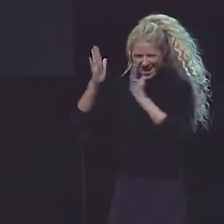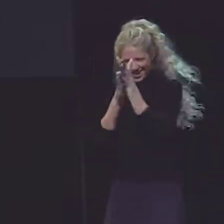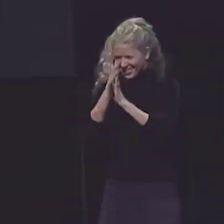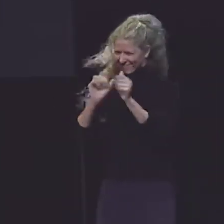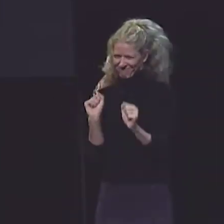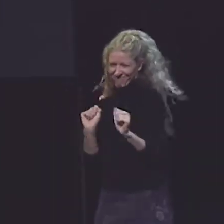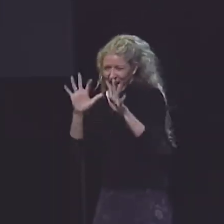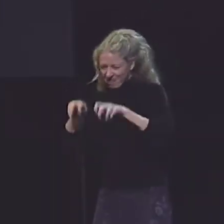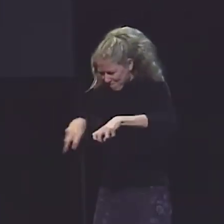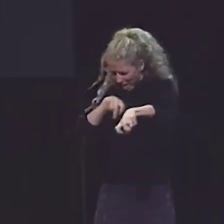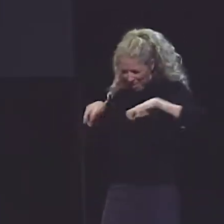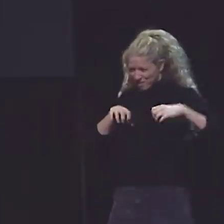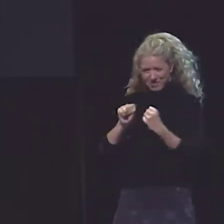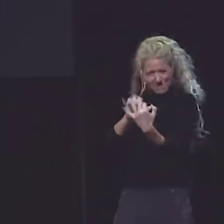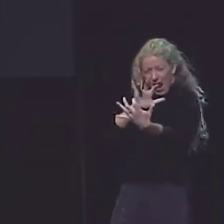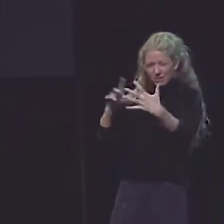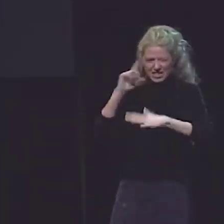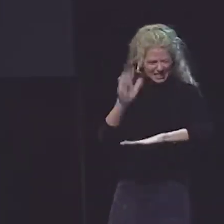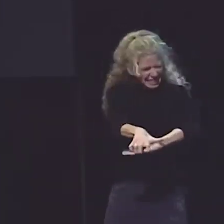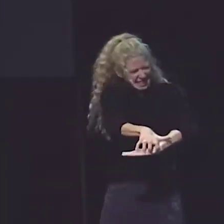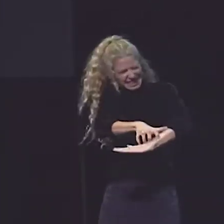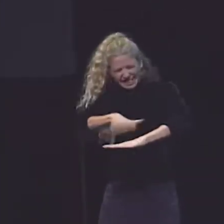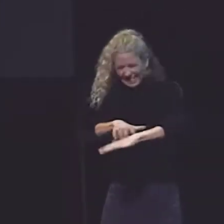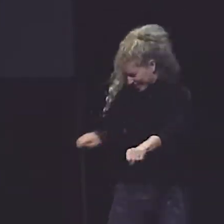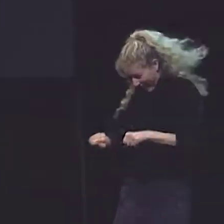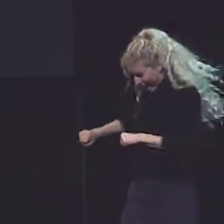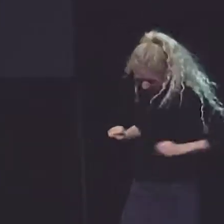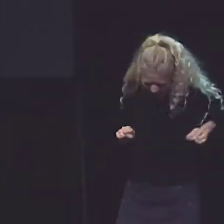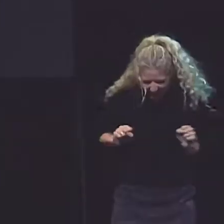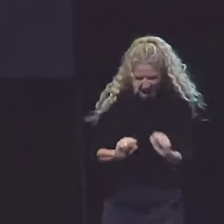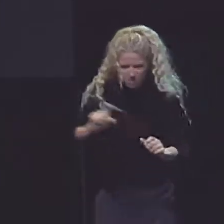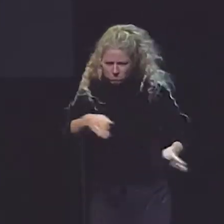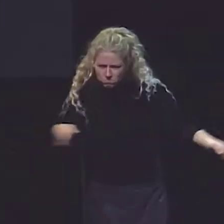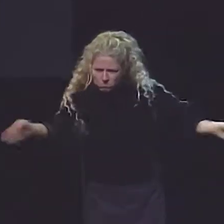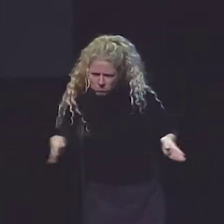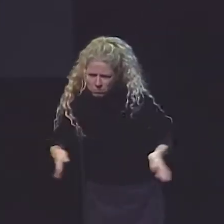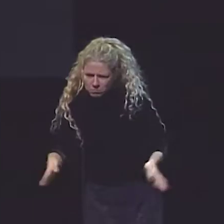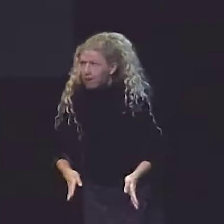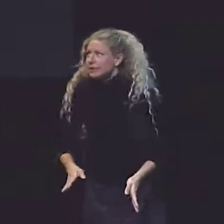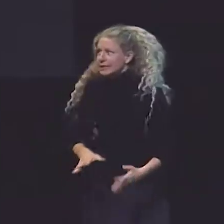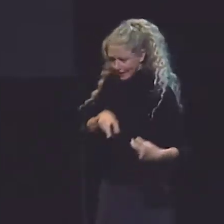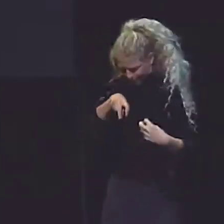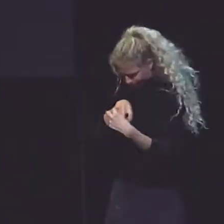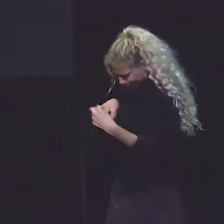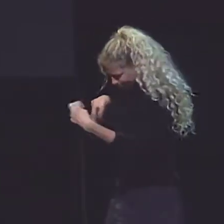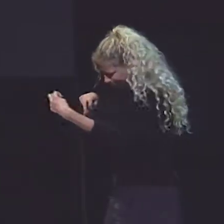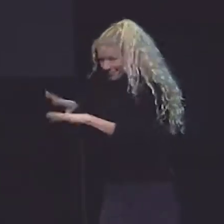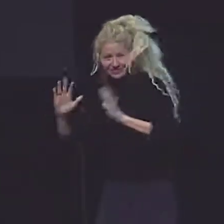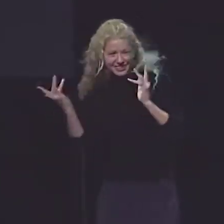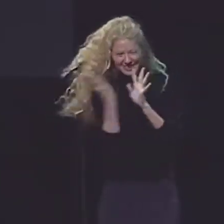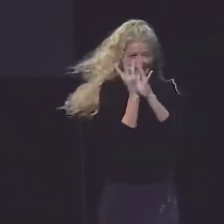WONDERFUL! EVERYBODY GETS OFF THE BENCH AND IT'S APPROPRIATE THAT WE PUT OUR CHAIRS